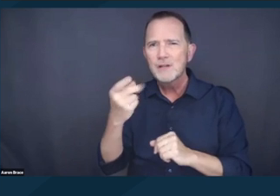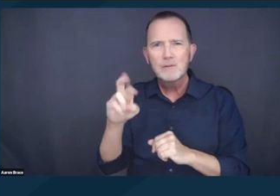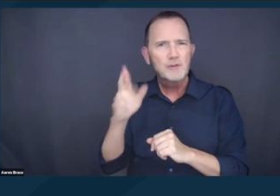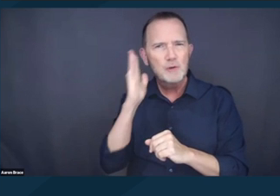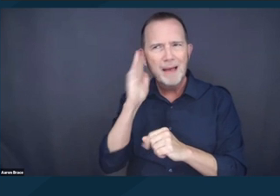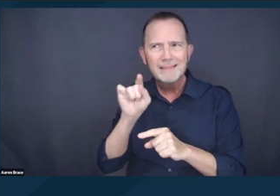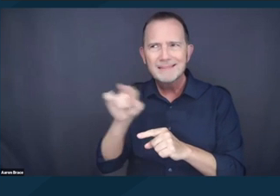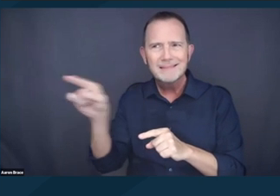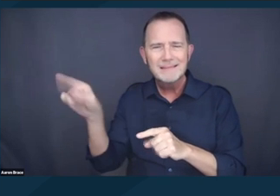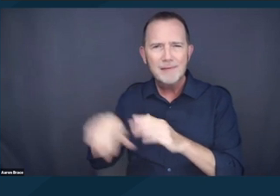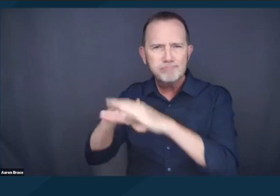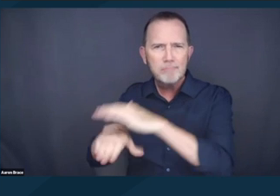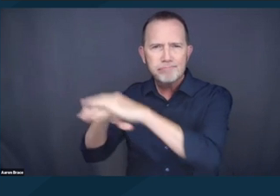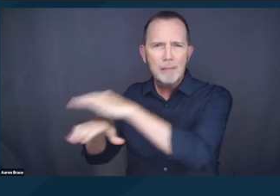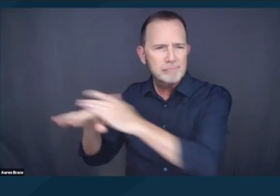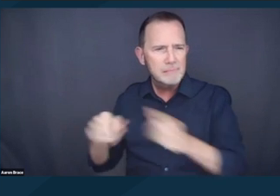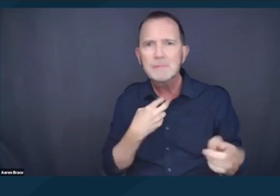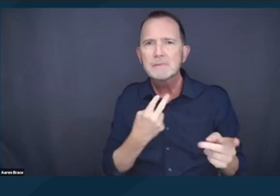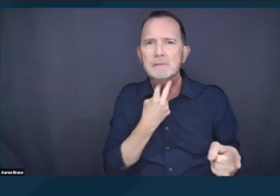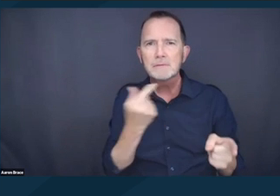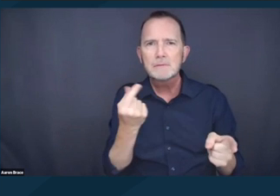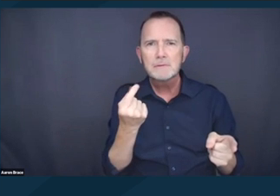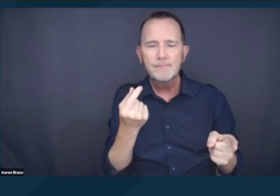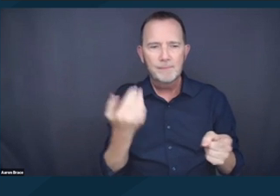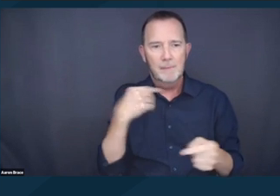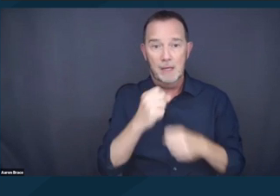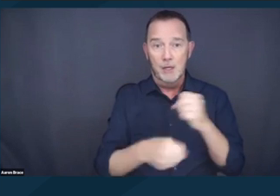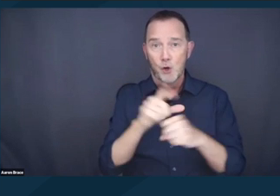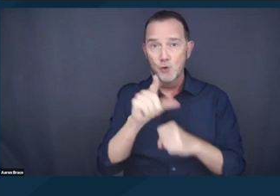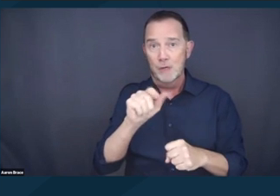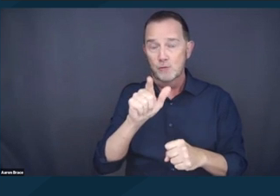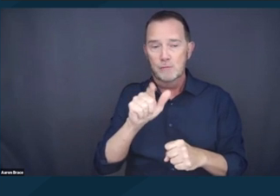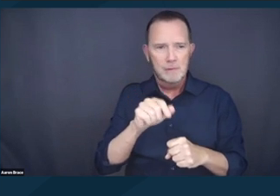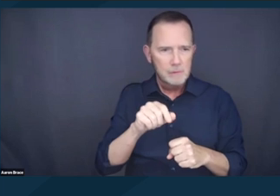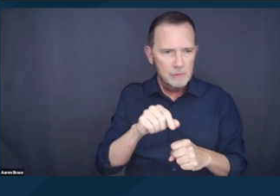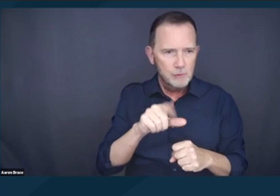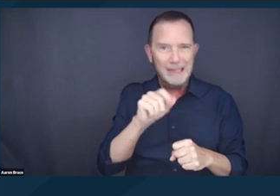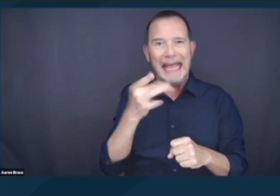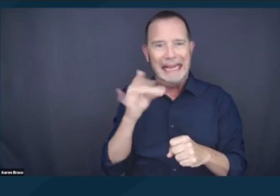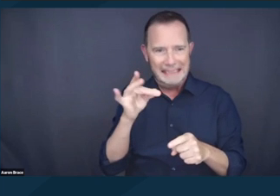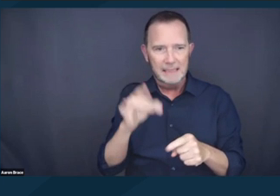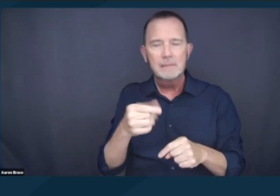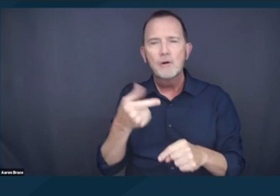So in 2028, a woman by the name of Gloria Johnson sued the city to challenge these ordinances,